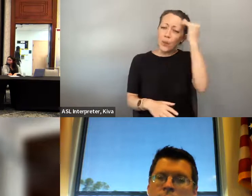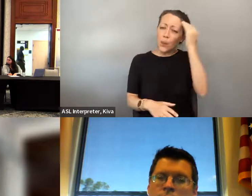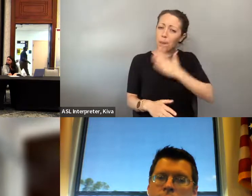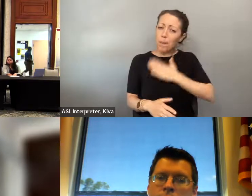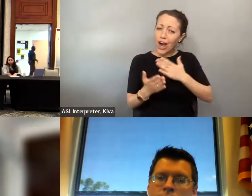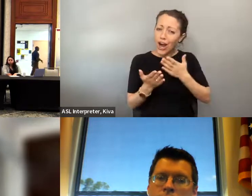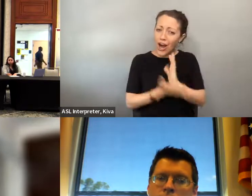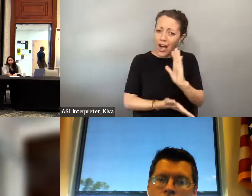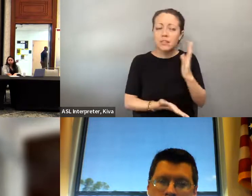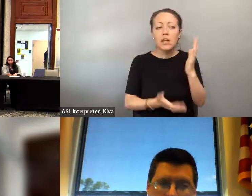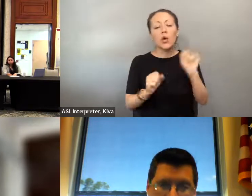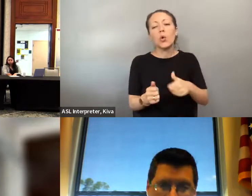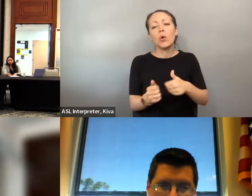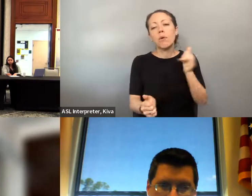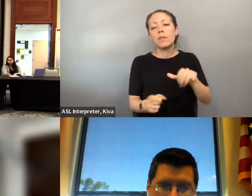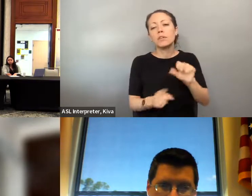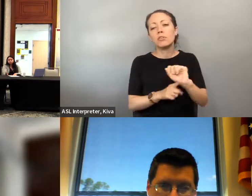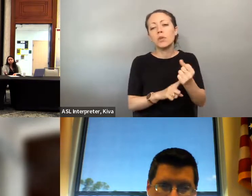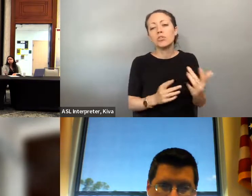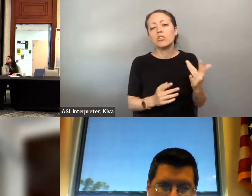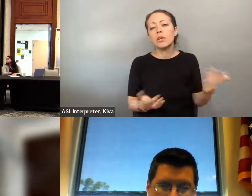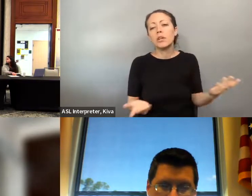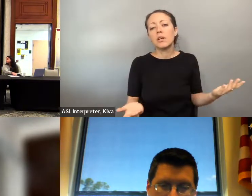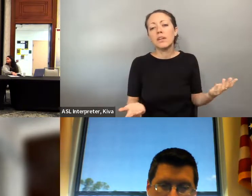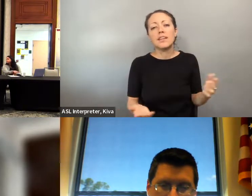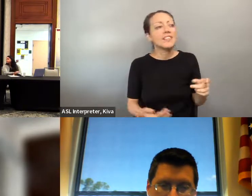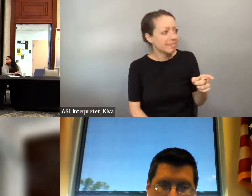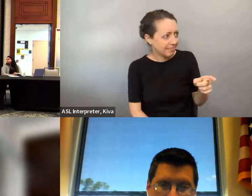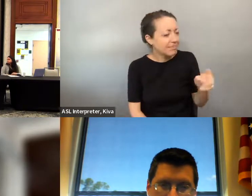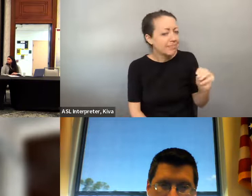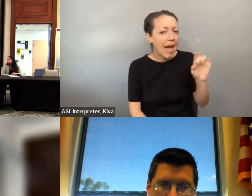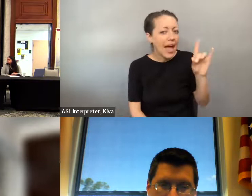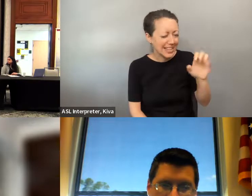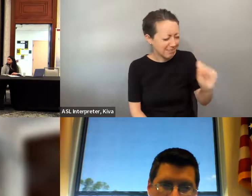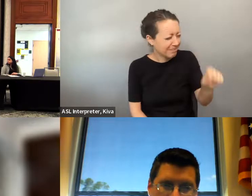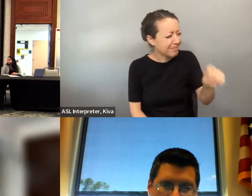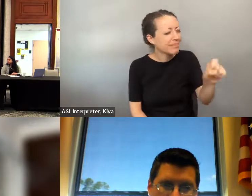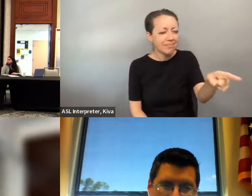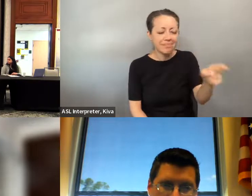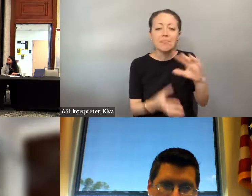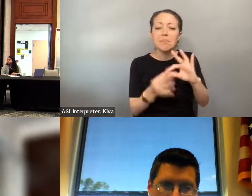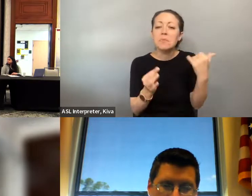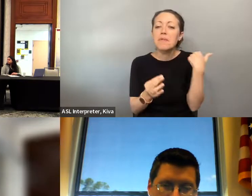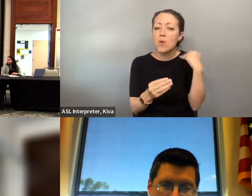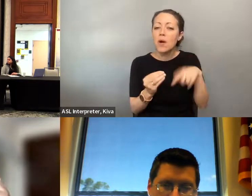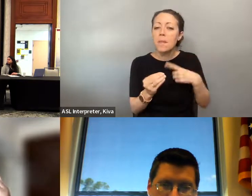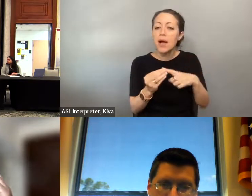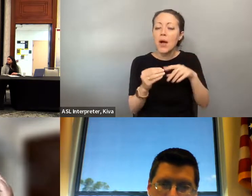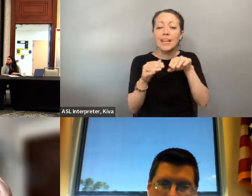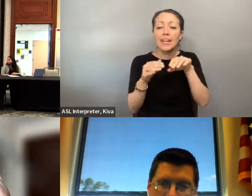with a disability, if I had known what my accommodations were, all the technology they use, how different my experience would have been in that moment.